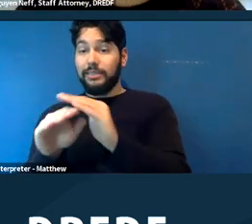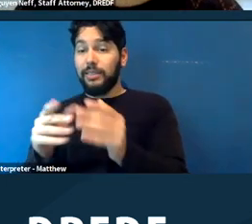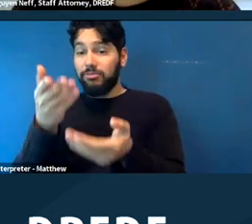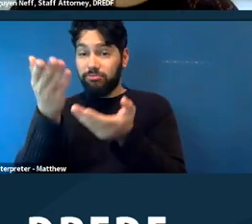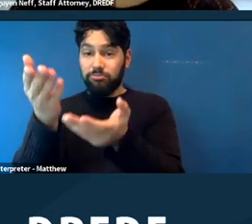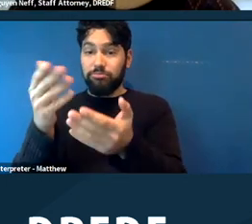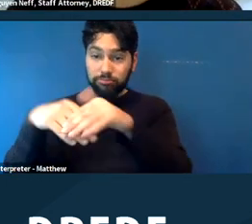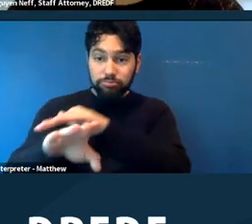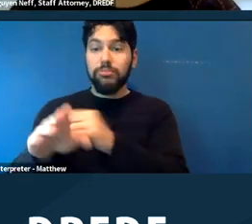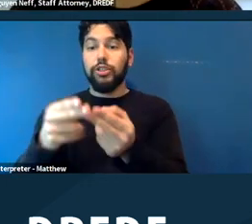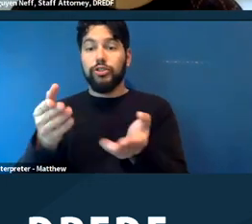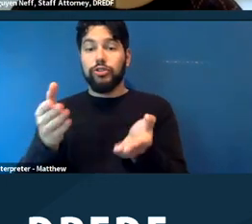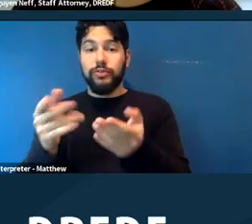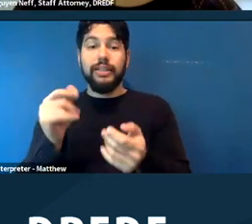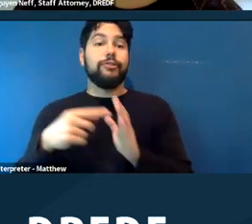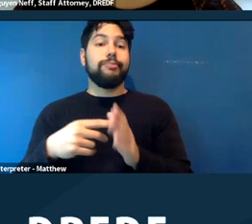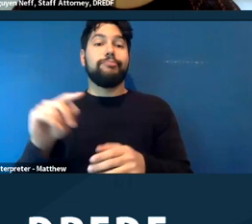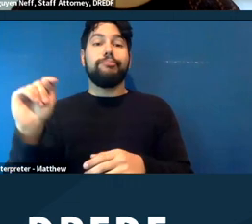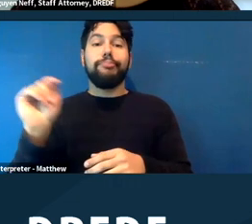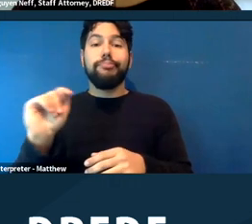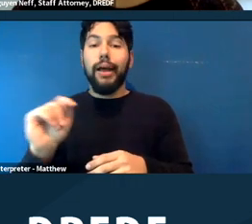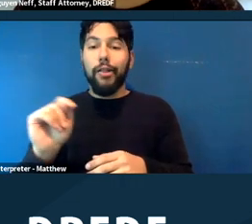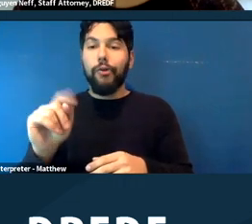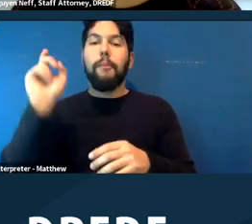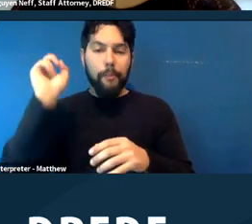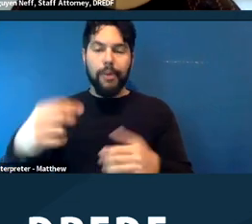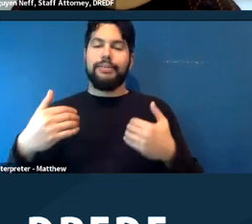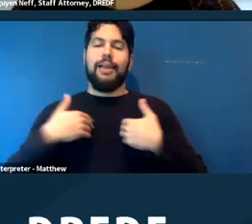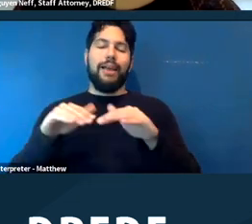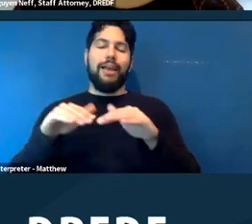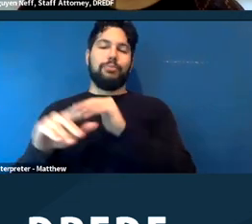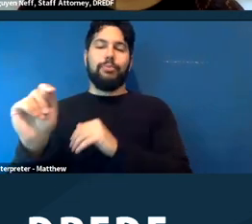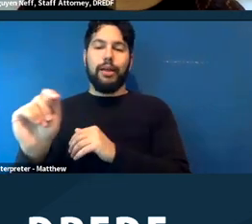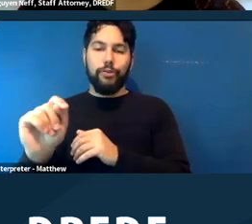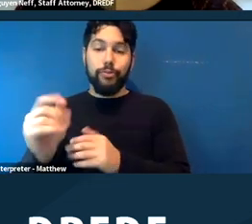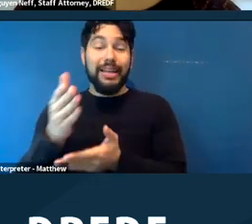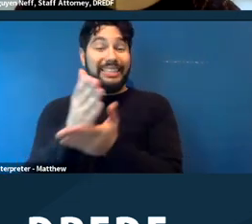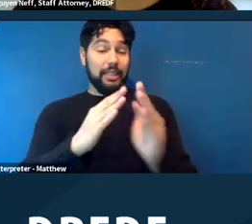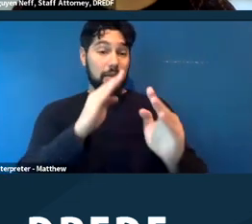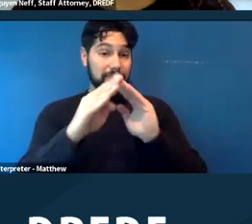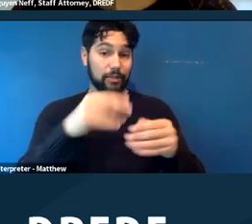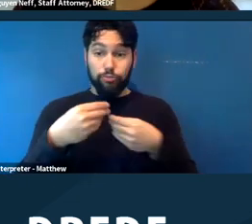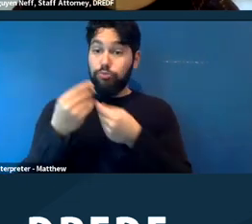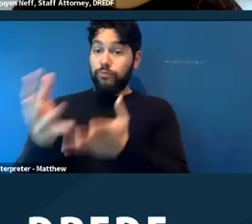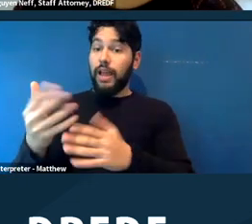So if there are bathrooms, those bathrooms must be accessible. Some cities provide transportation to